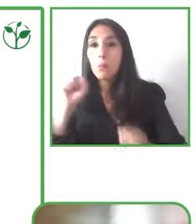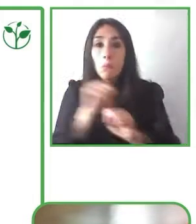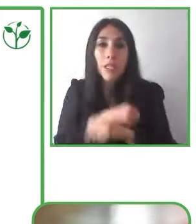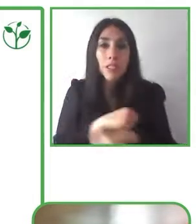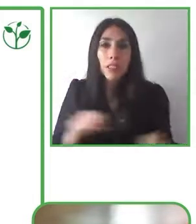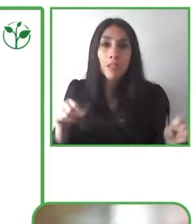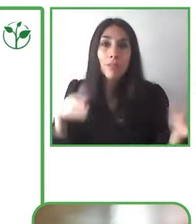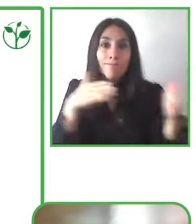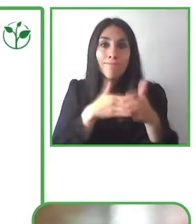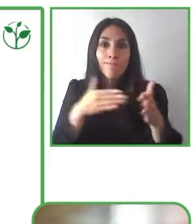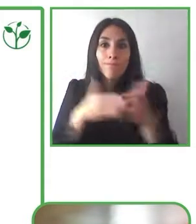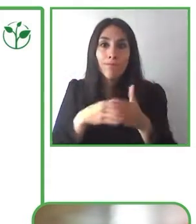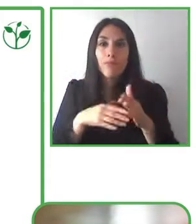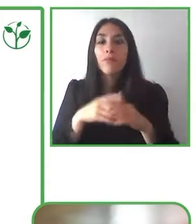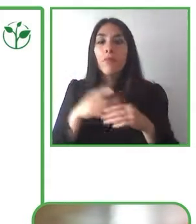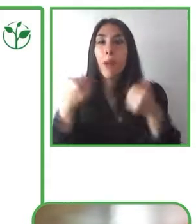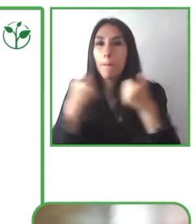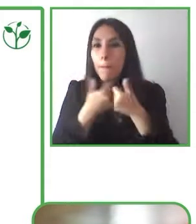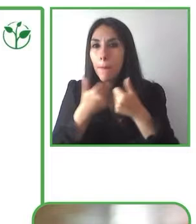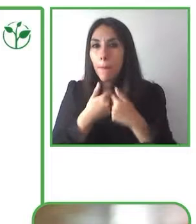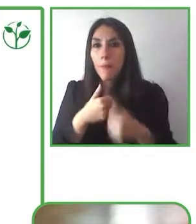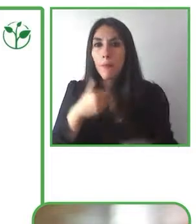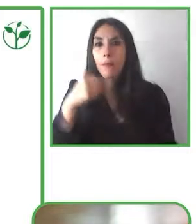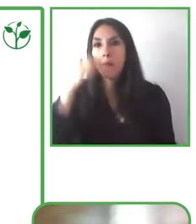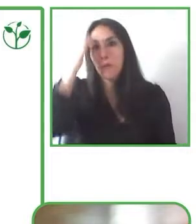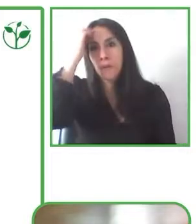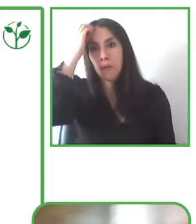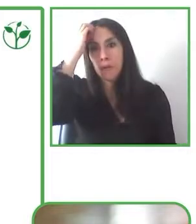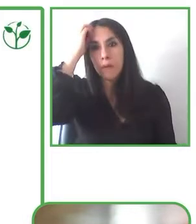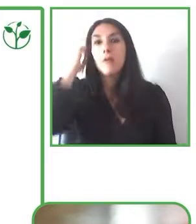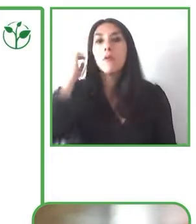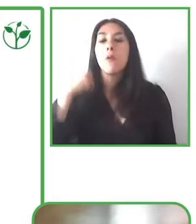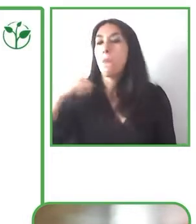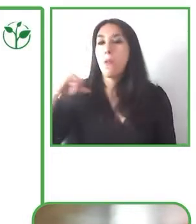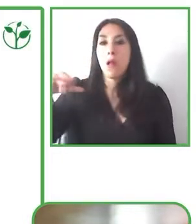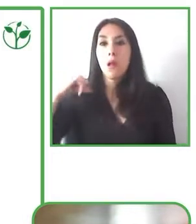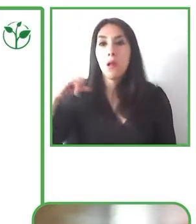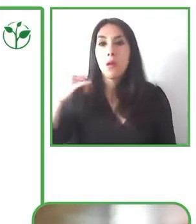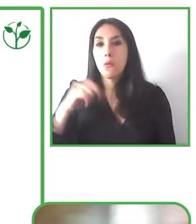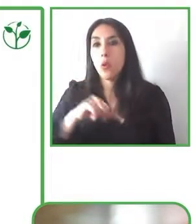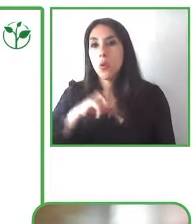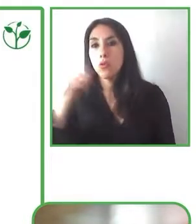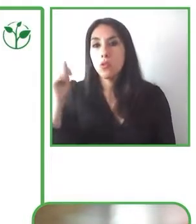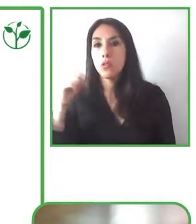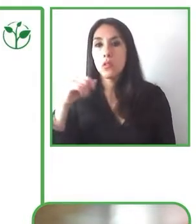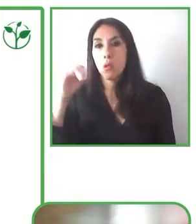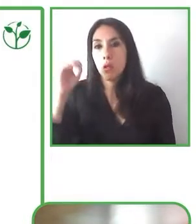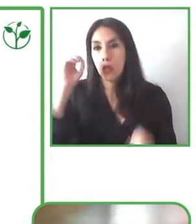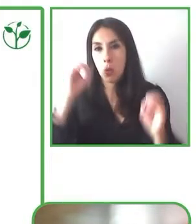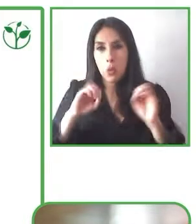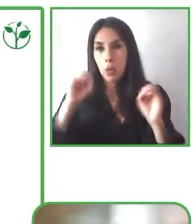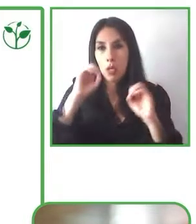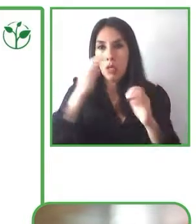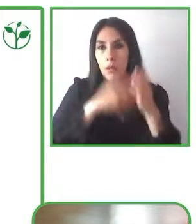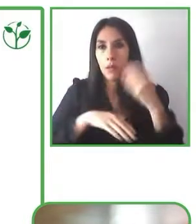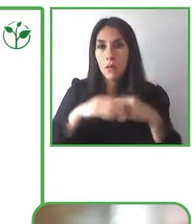We also look to have performance with disabilities participate in the works.